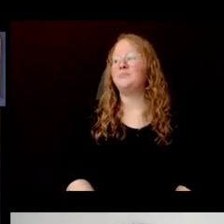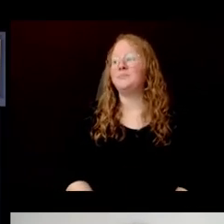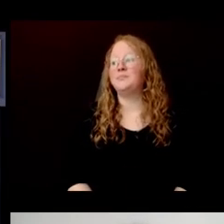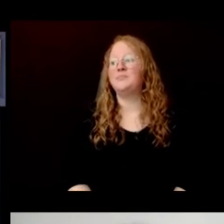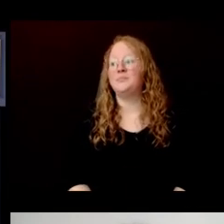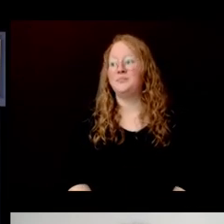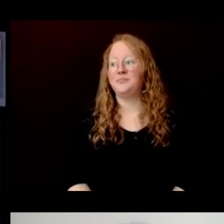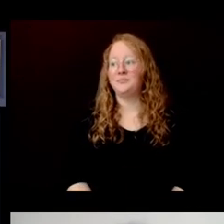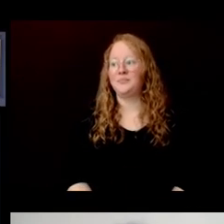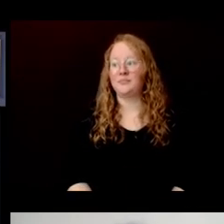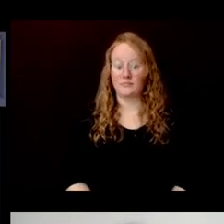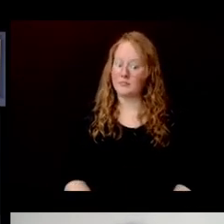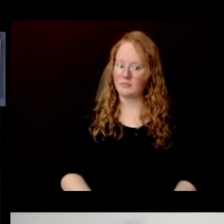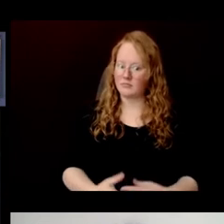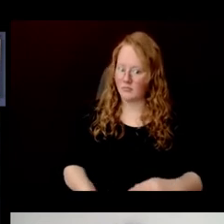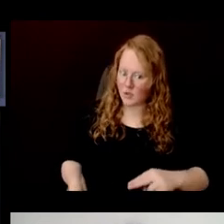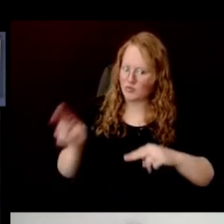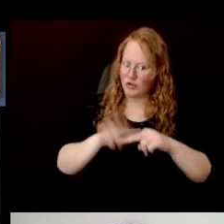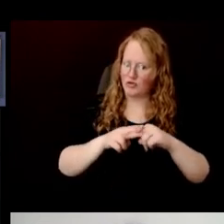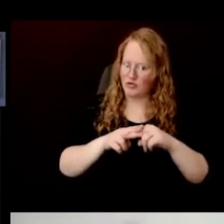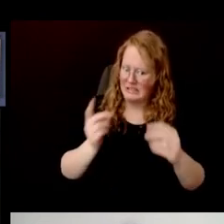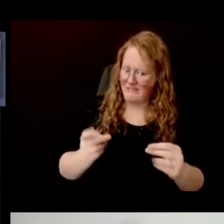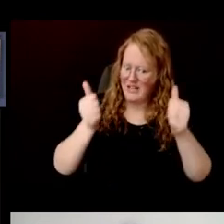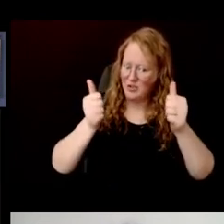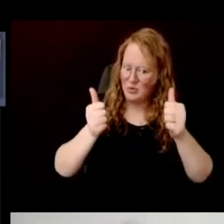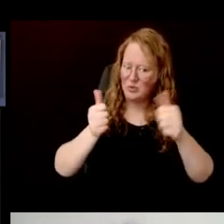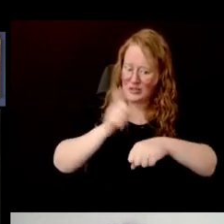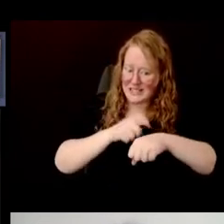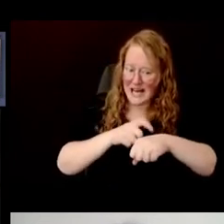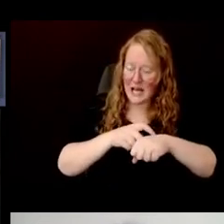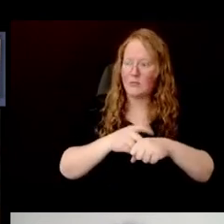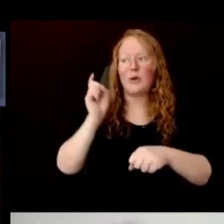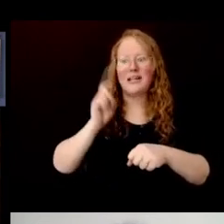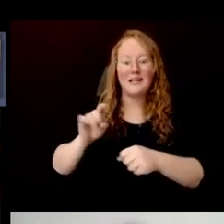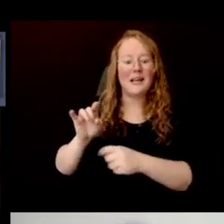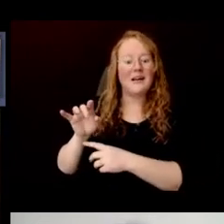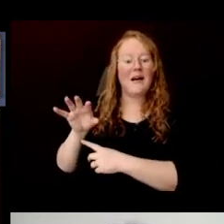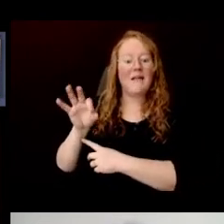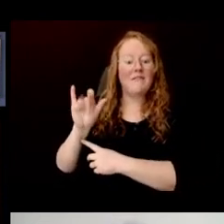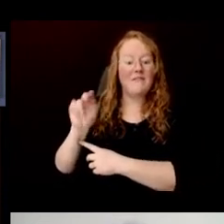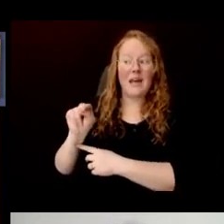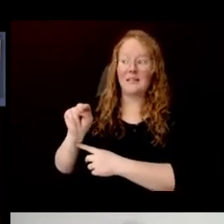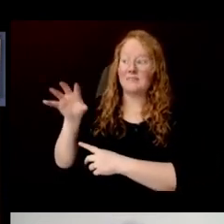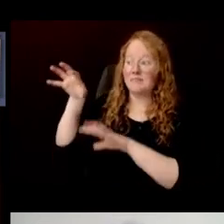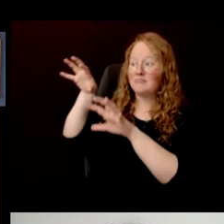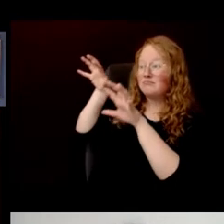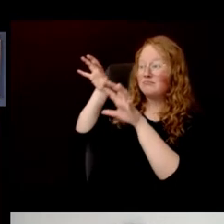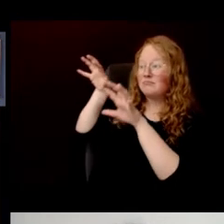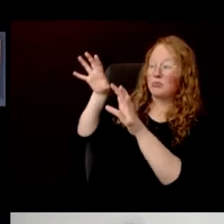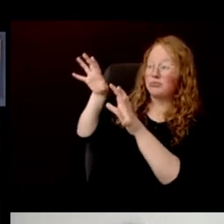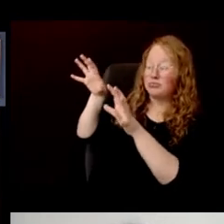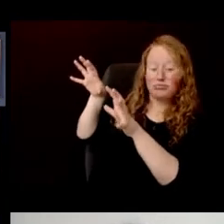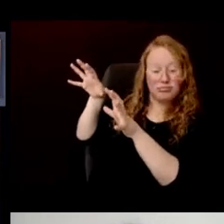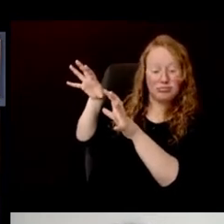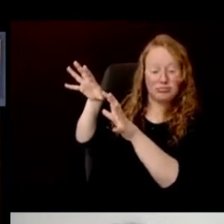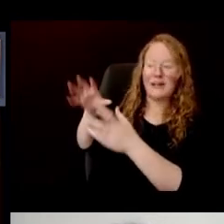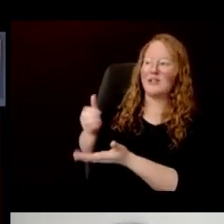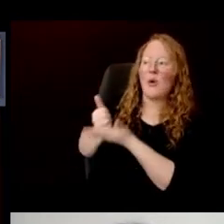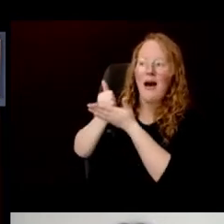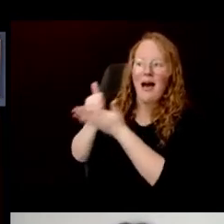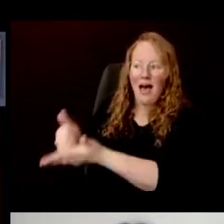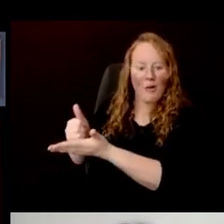To accelerate the drying, you can use an army of floor fans aimed at the walls to assist in the wicking away of water.